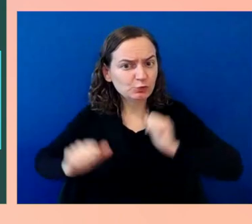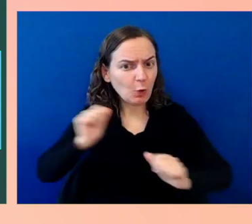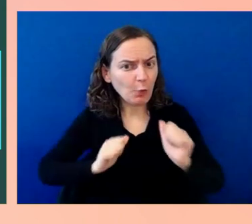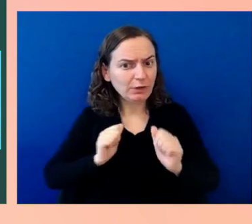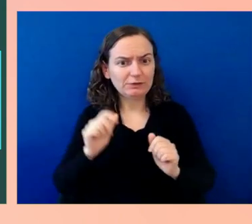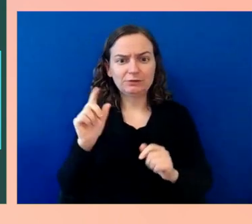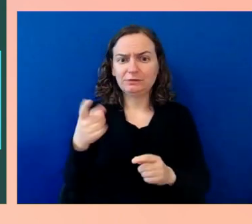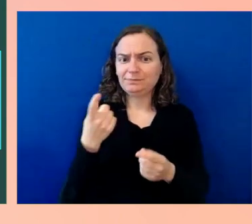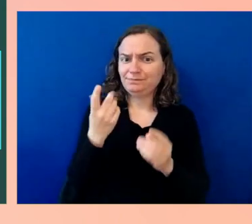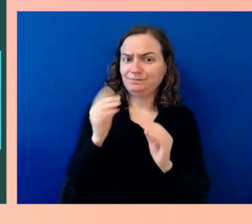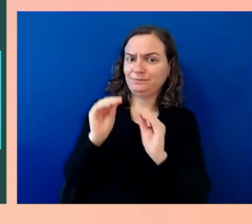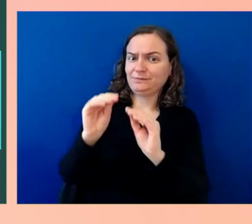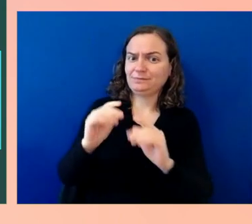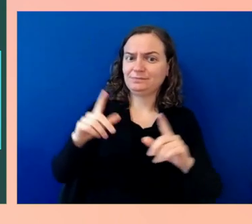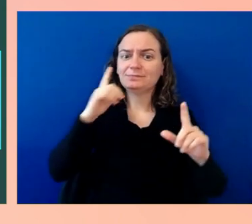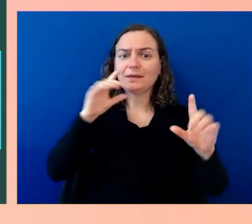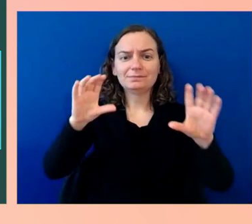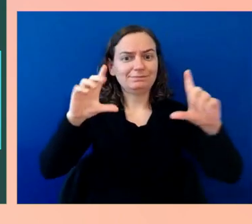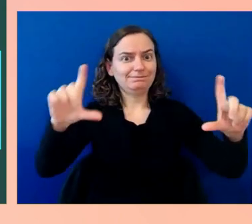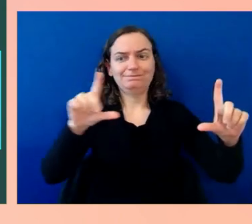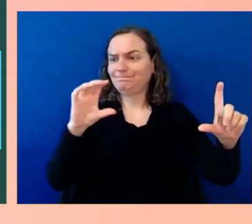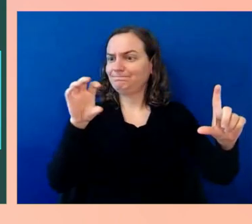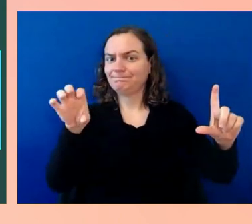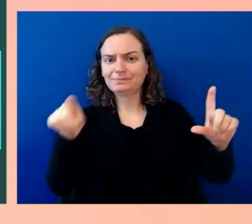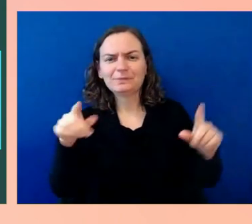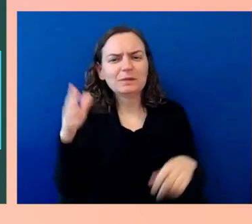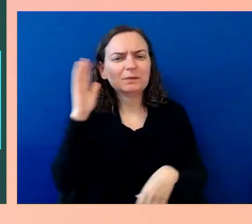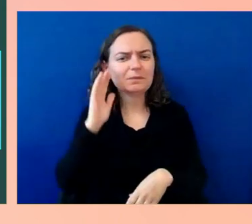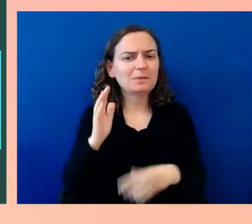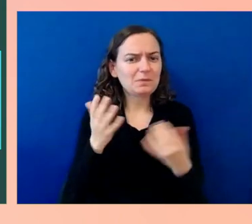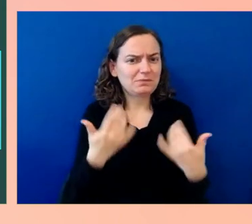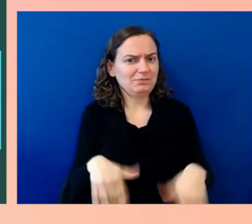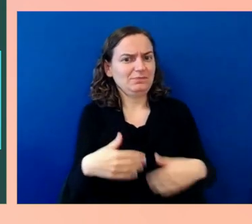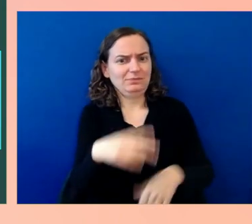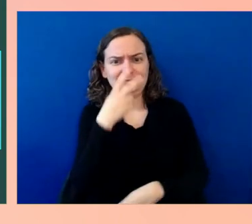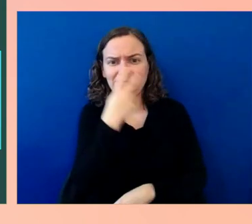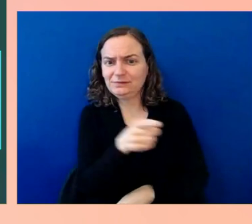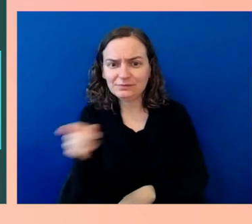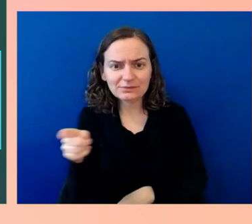But then all of a sudden now we're completely digital, and now what do we do, and how we create that event in a digital way and